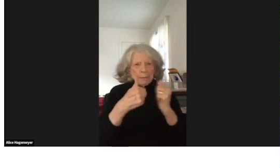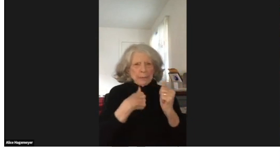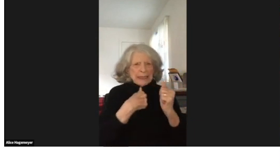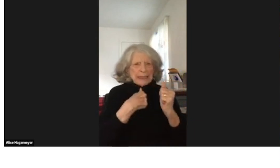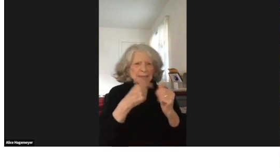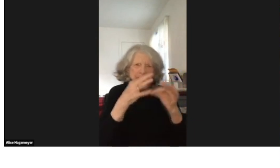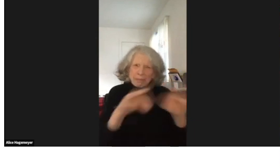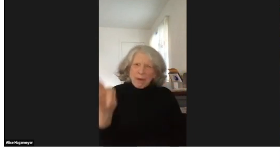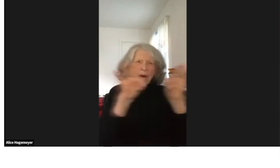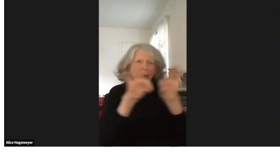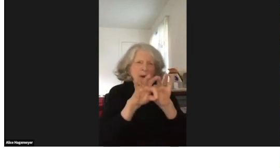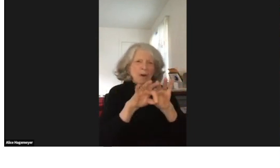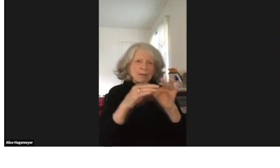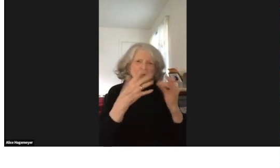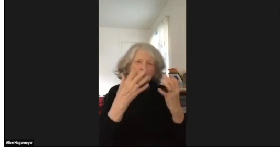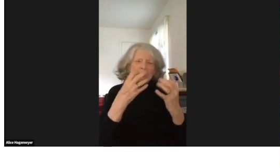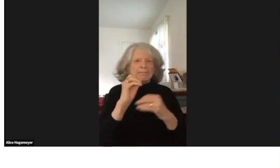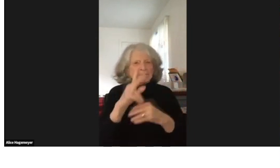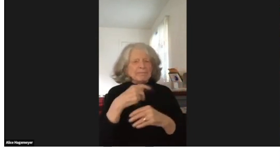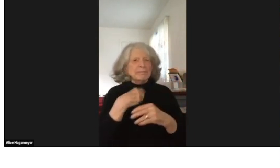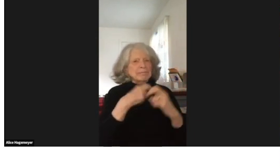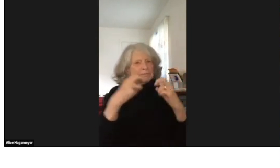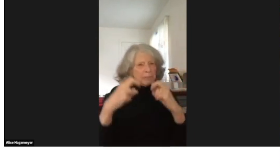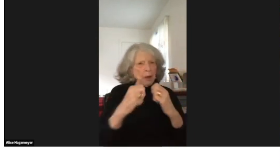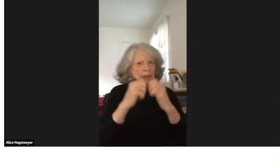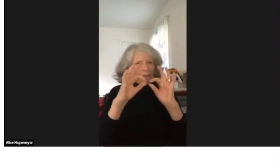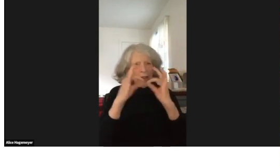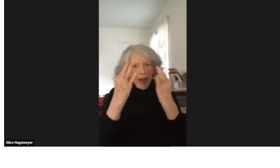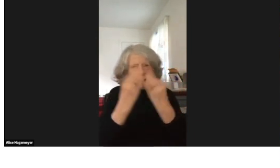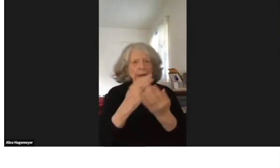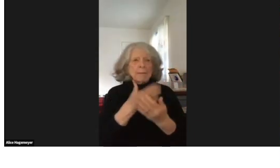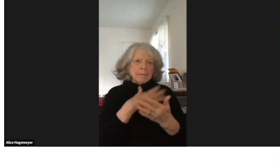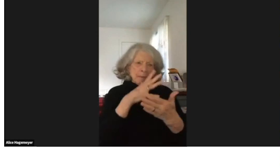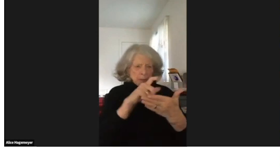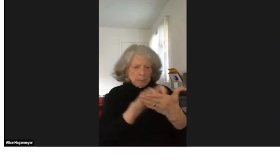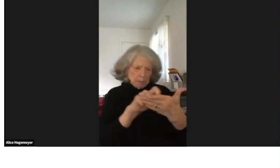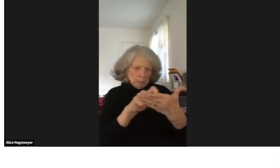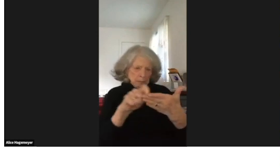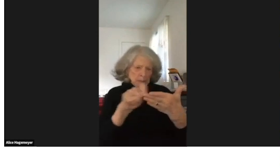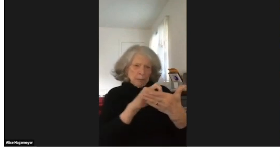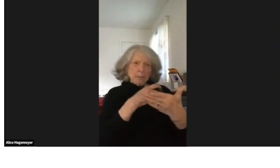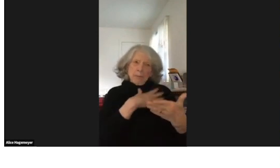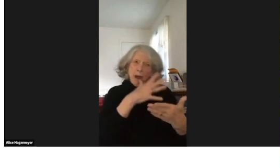and my mom said, "I want to talk to you." So, I did my best.